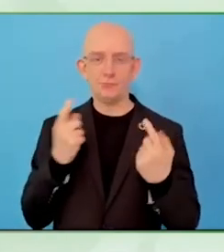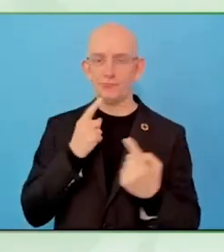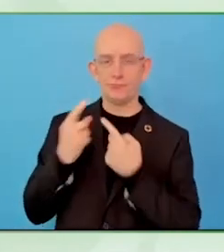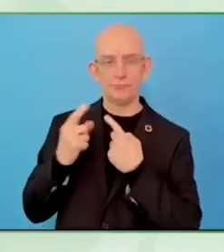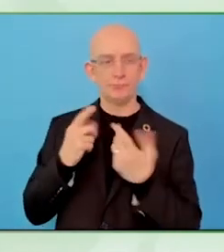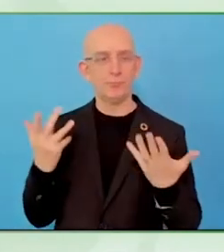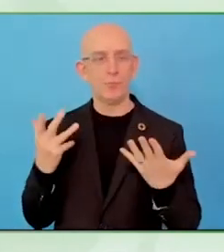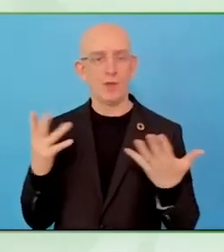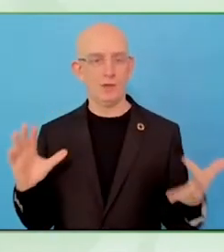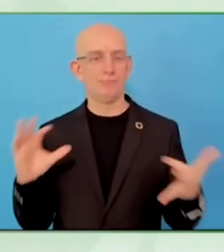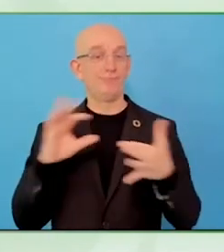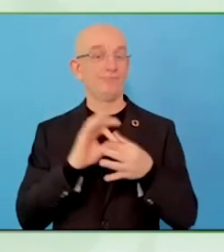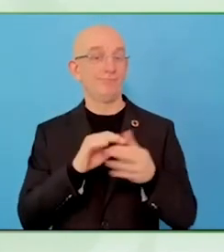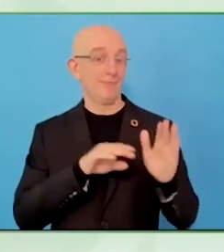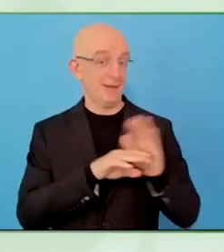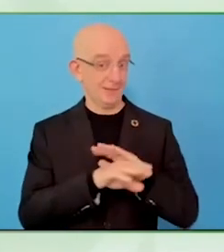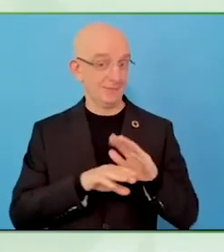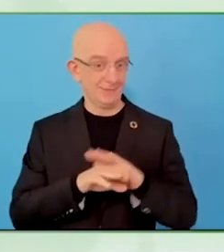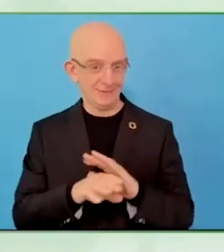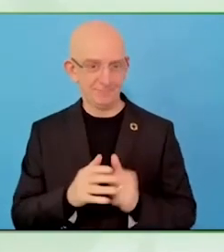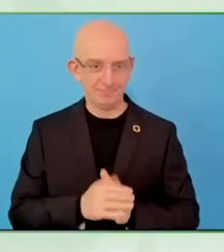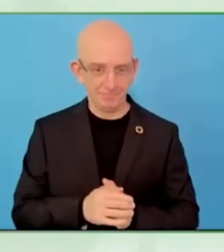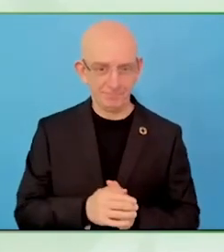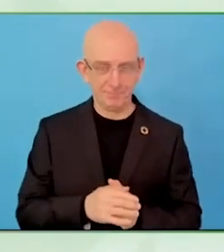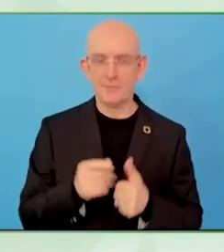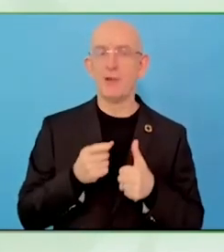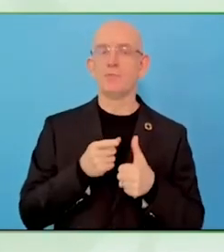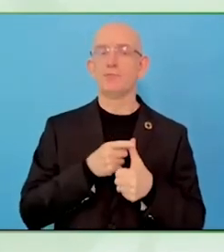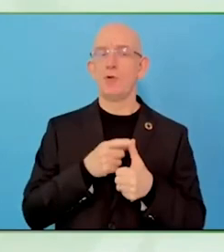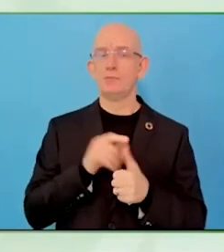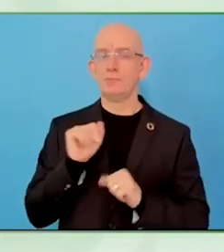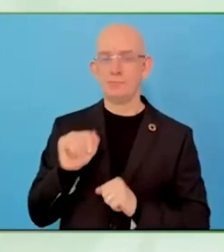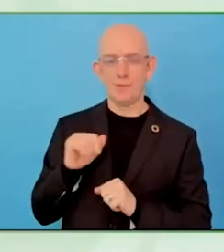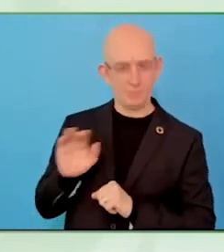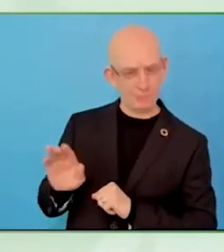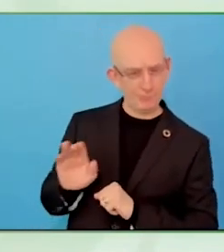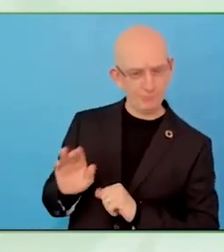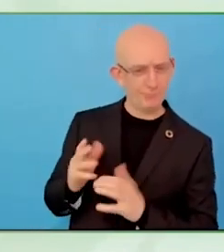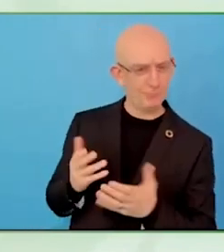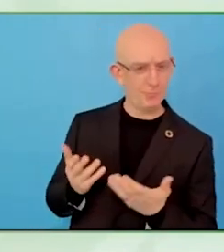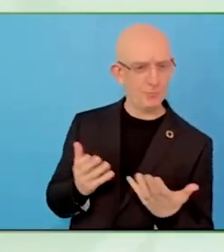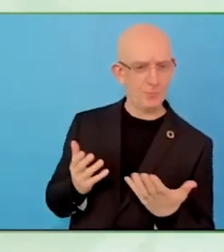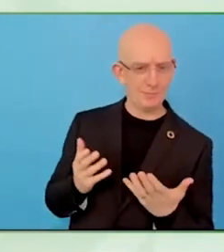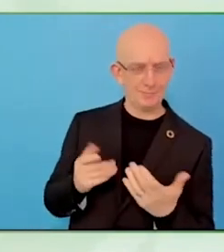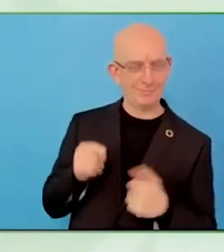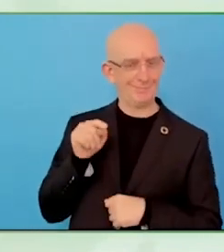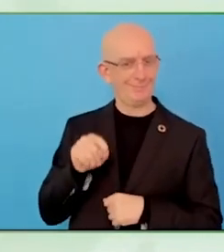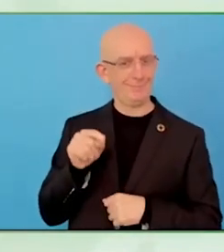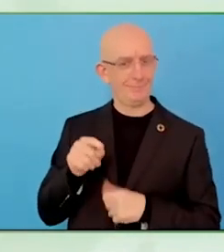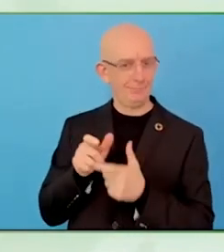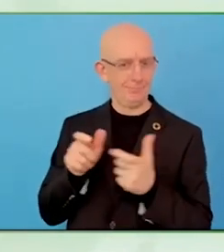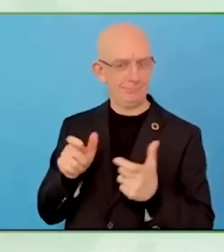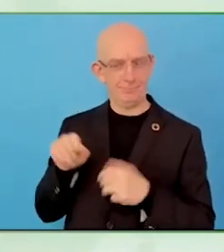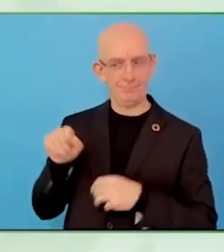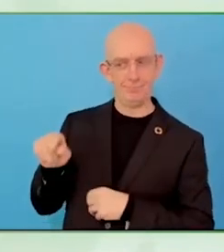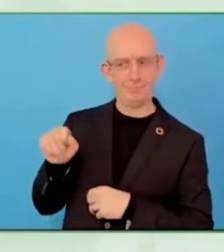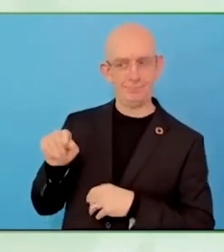Thank you for this opportunity. It is great to talk about our work.